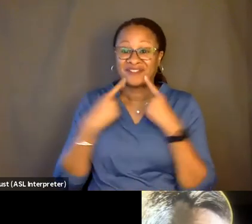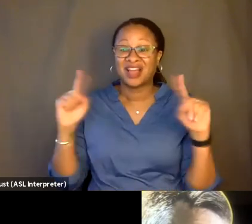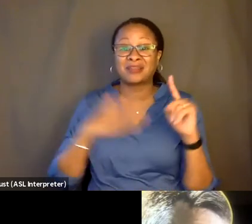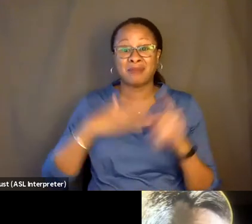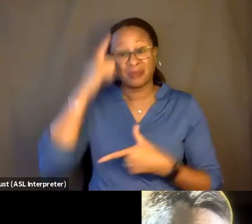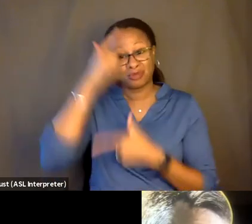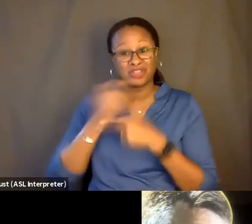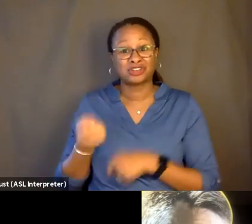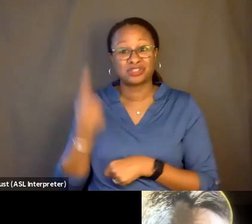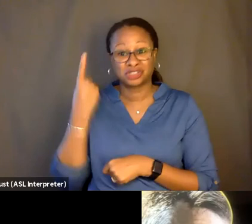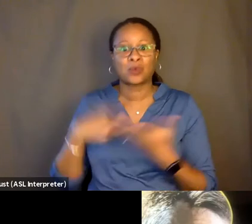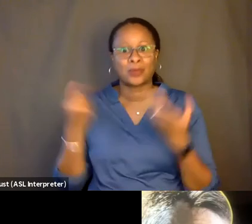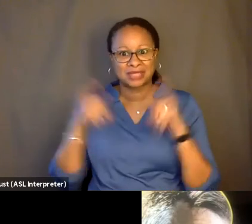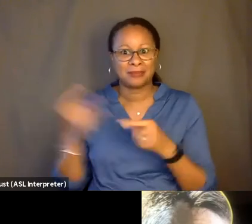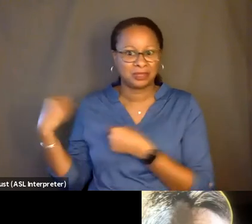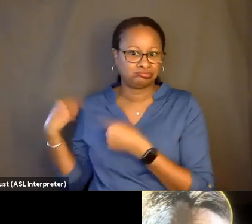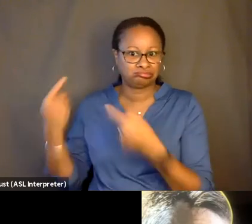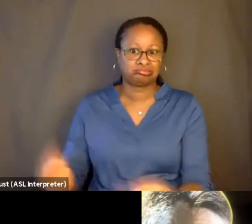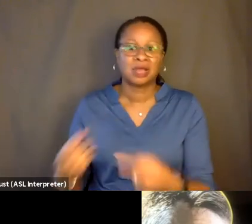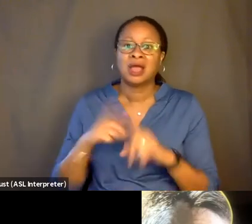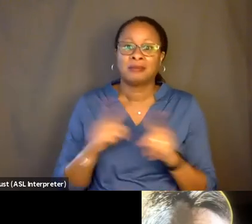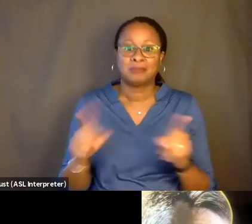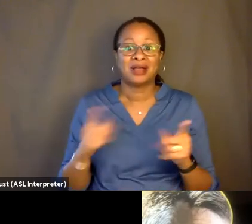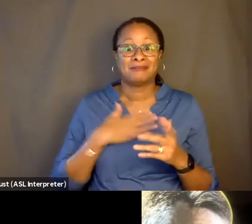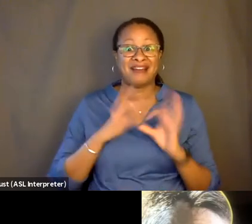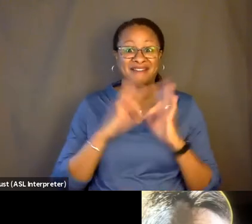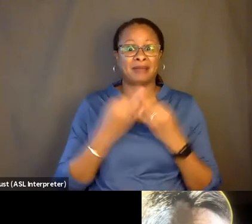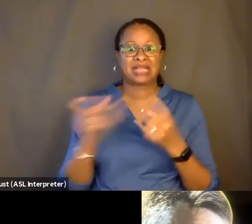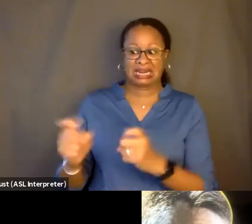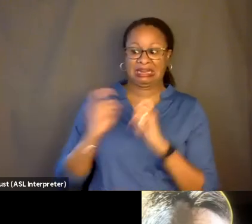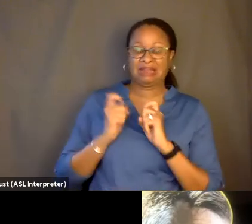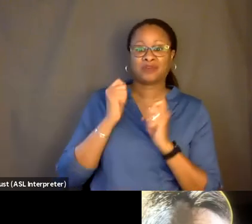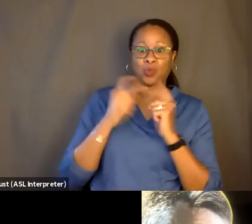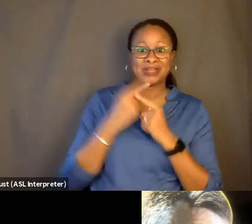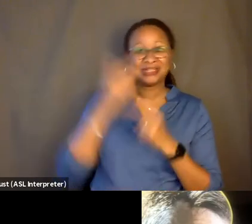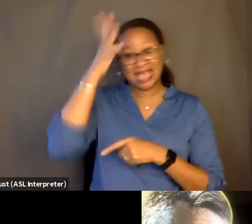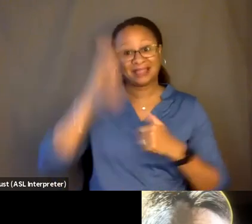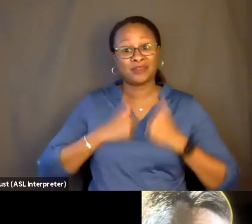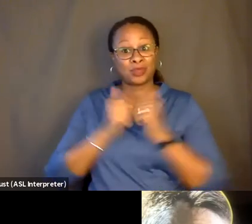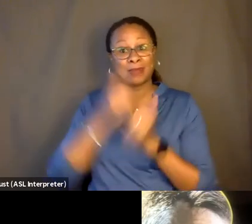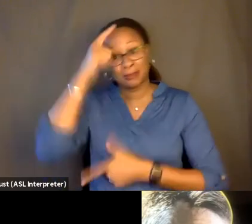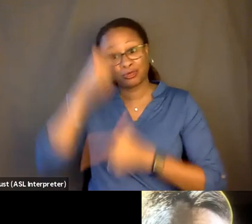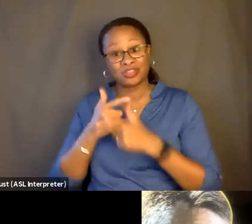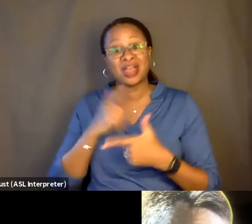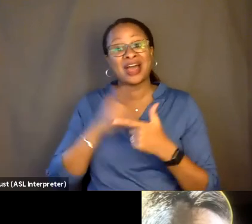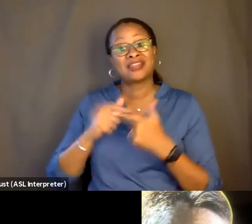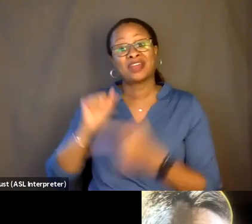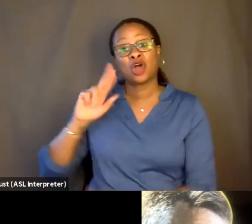what had been going on. And then, in August, we made the decision, as a family,